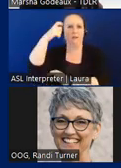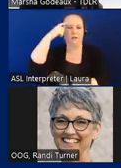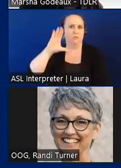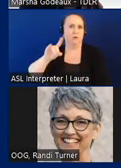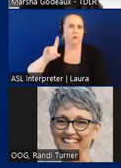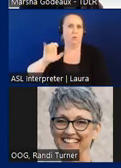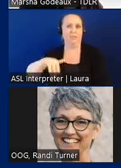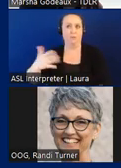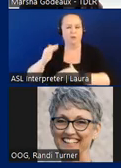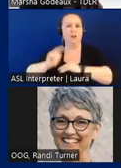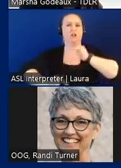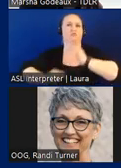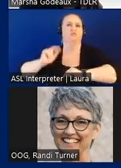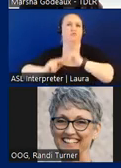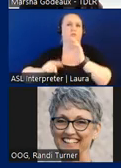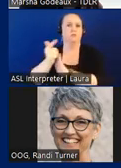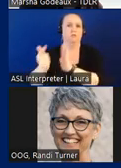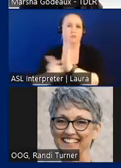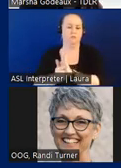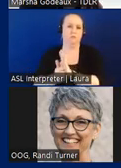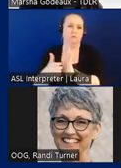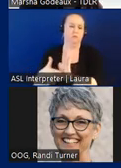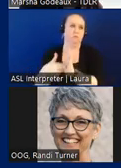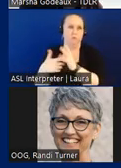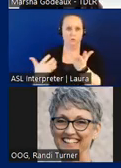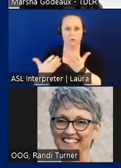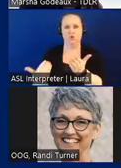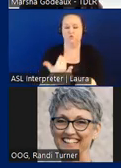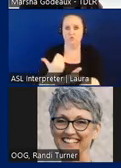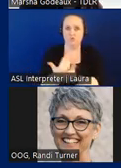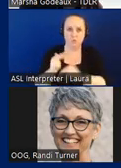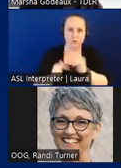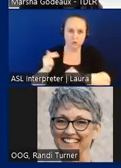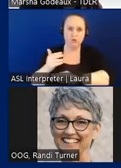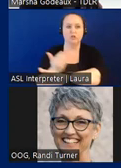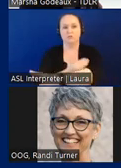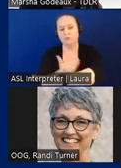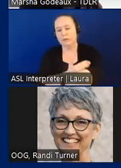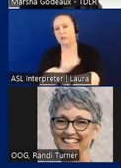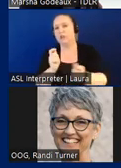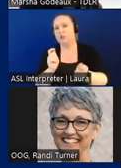law that requires new construction, renovations or alterations, to a facility building or site